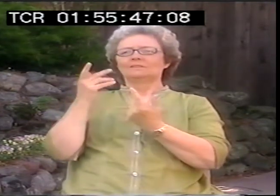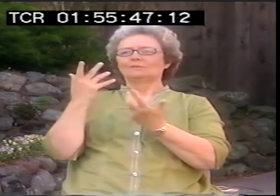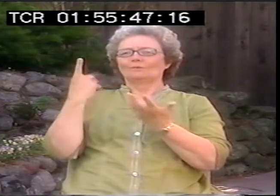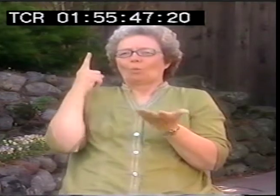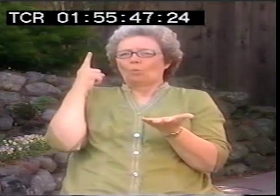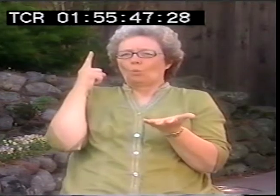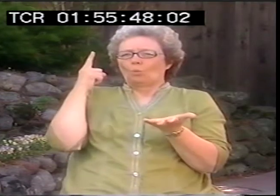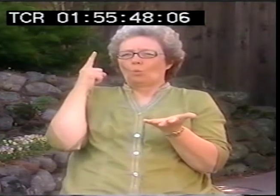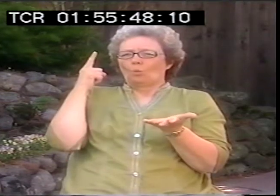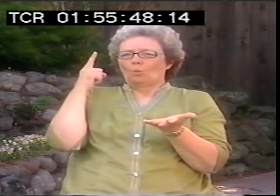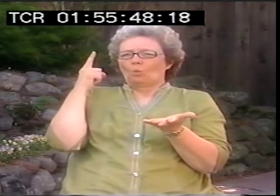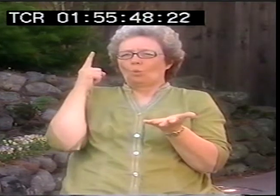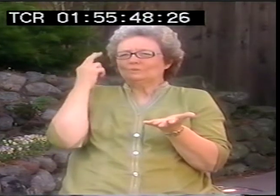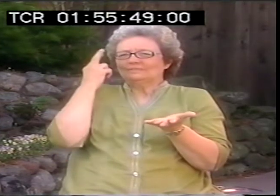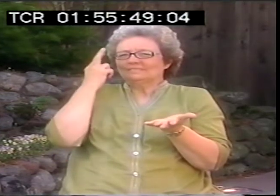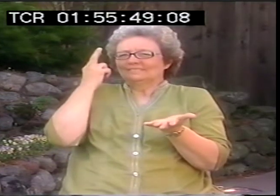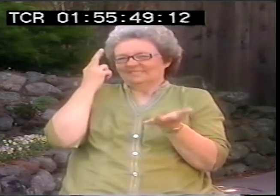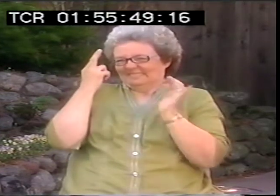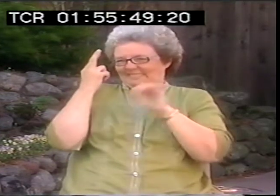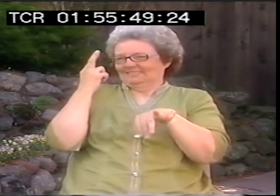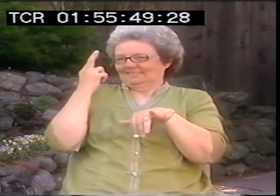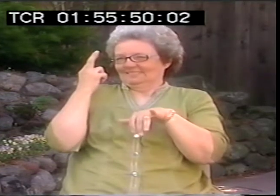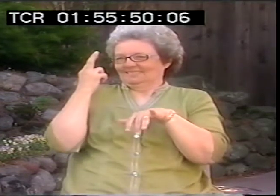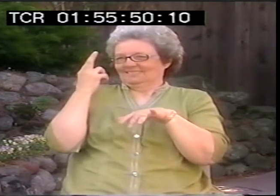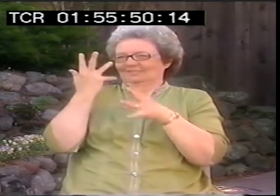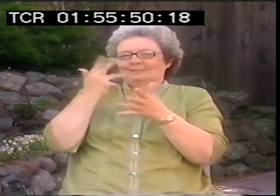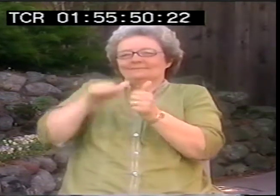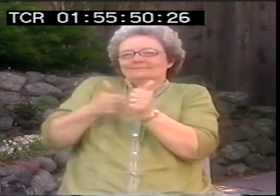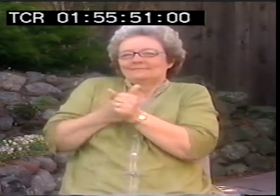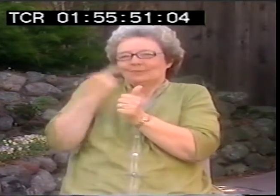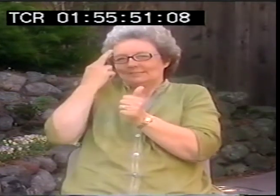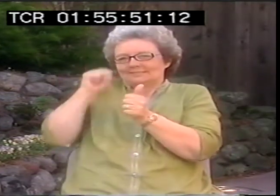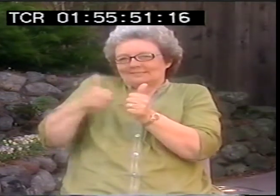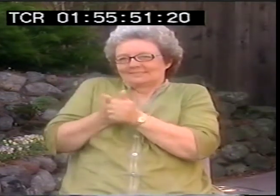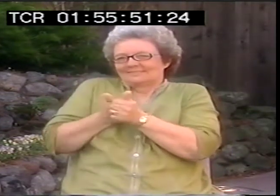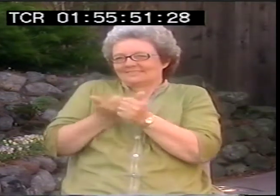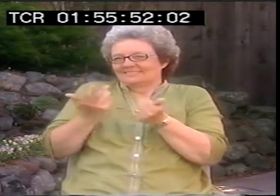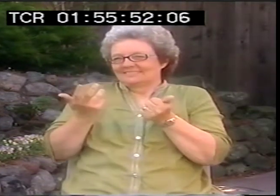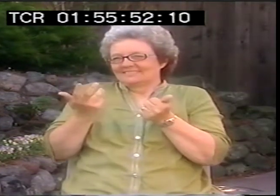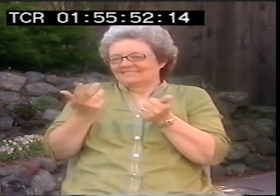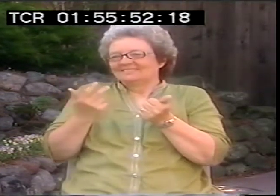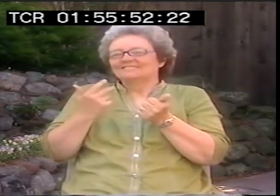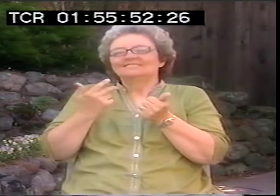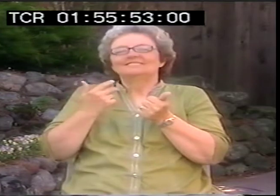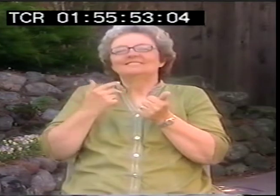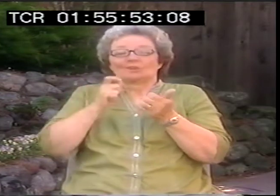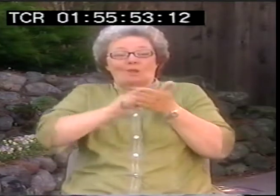But a straight ASL poem, what's it for? What's the reason that it even exists?